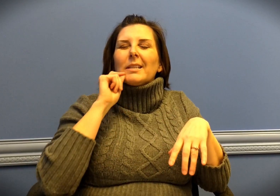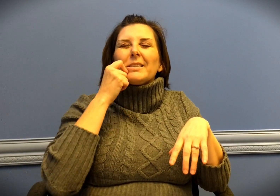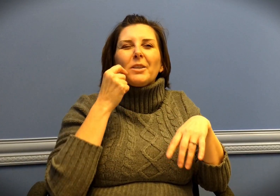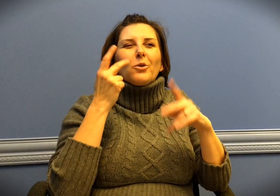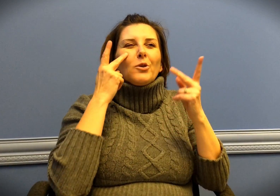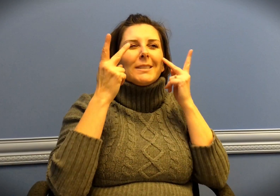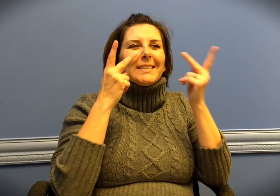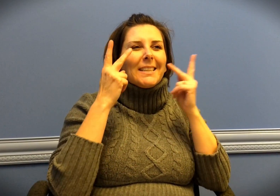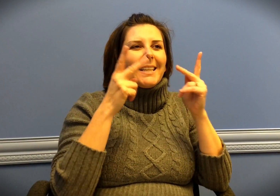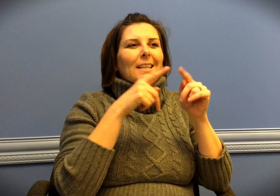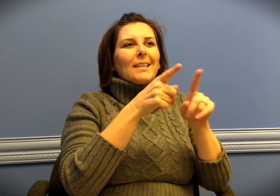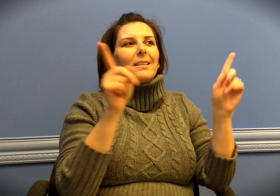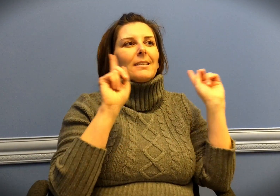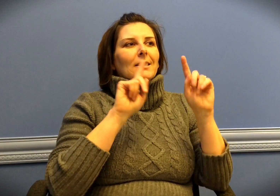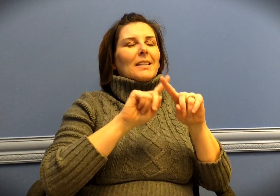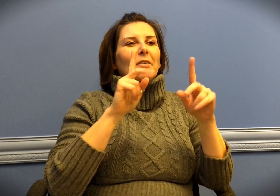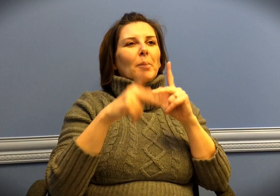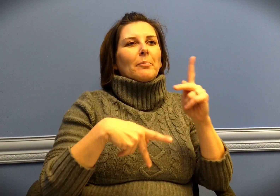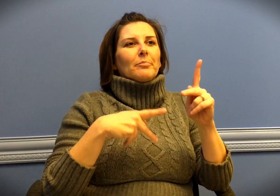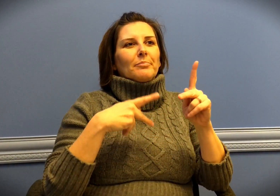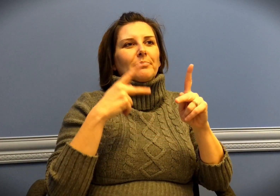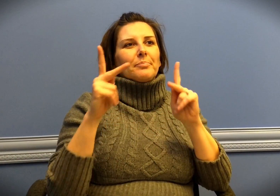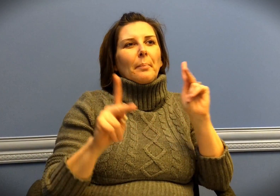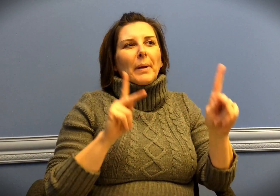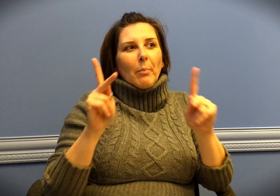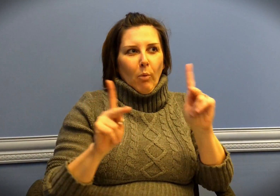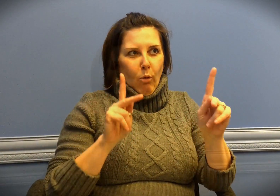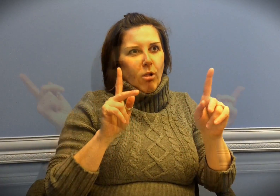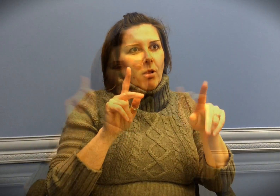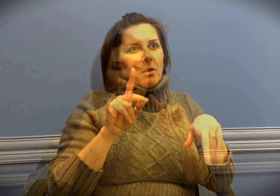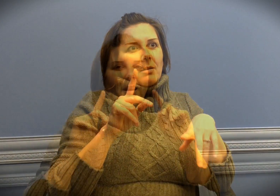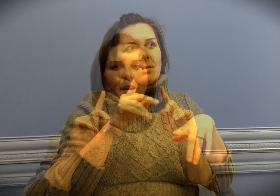And it was cool to see different types of people